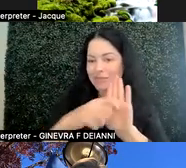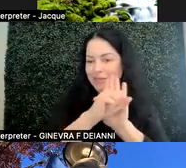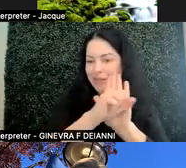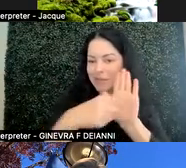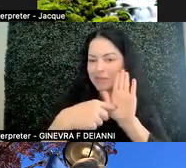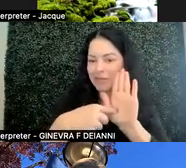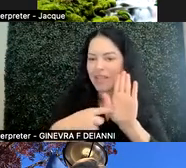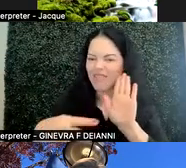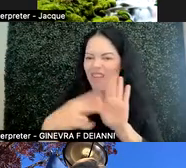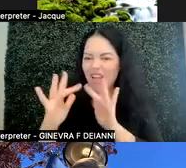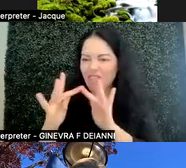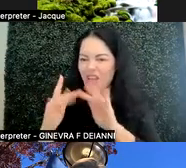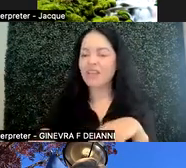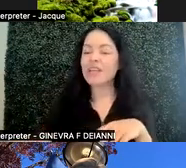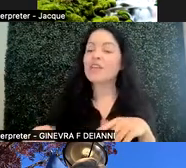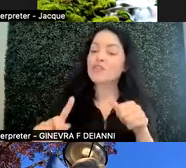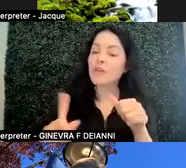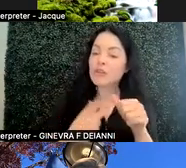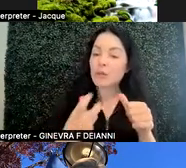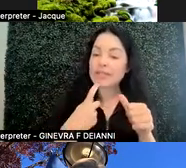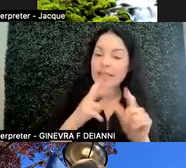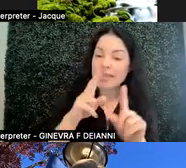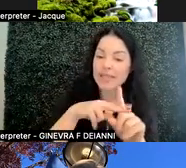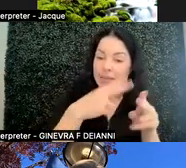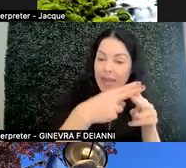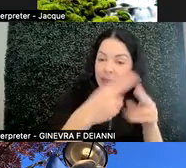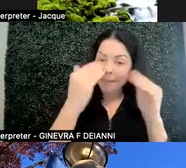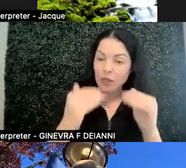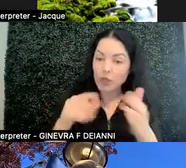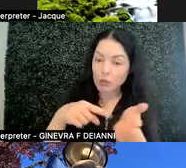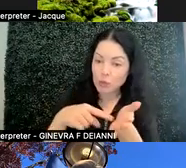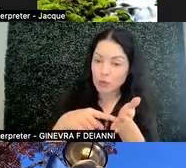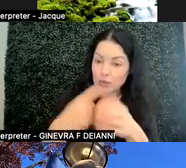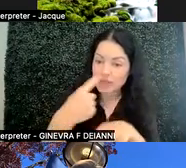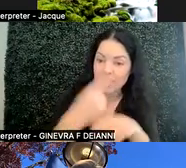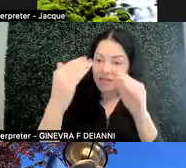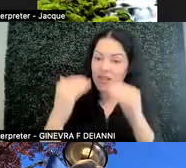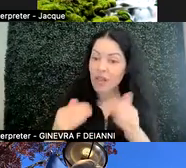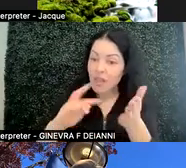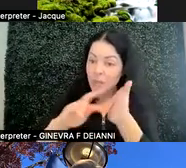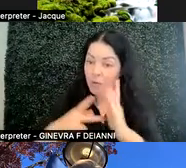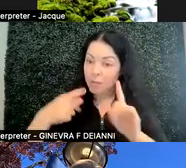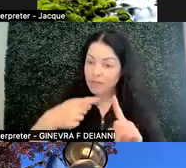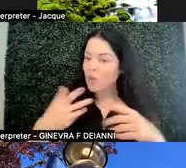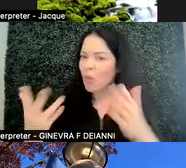you want to say the assignment name and the due date. The purpose, so what skills or knowledge is the student expected to get out